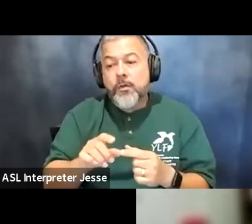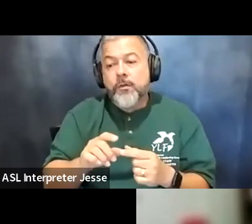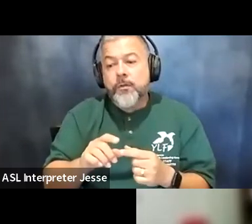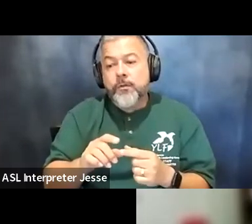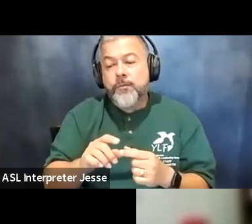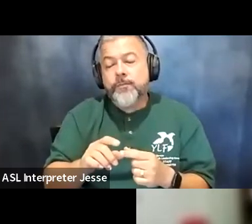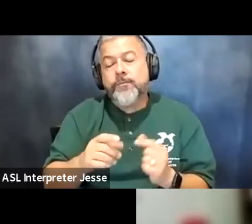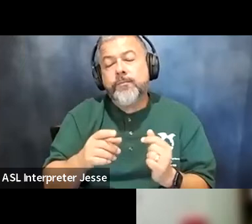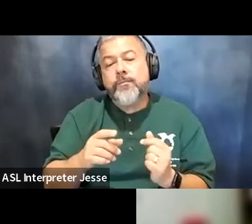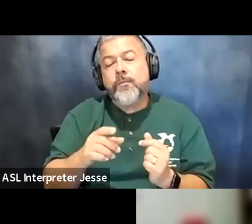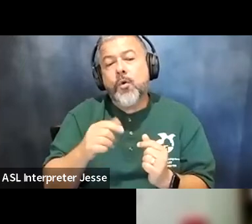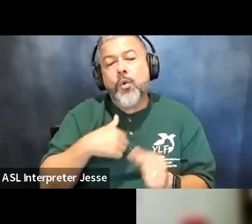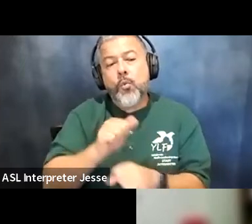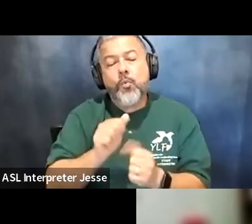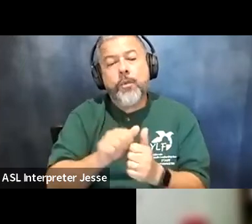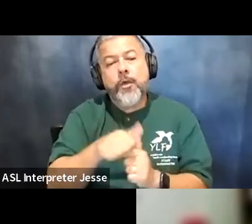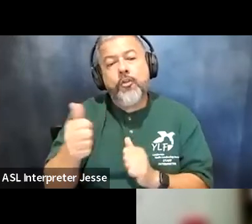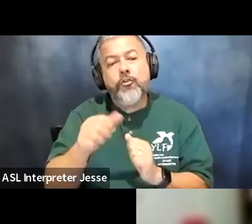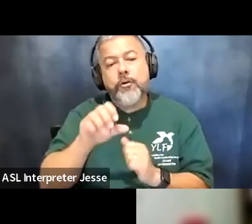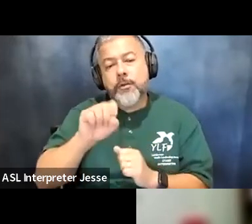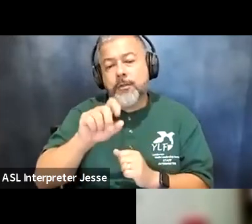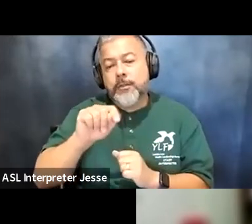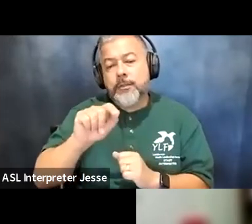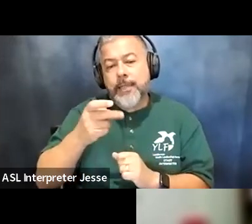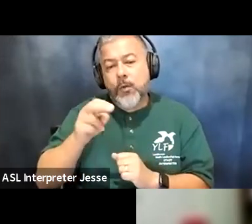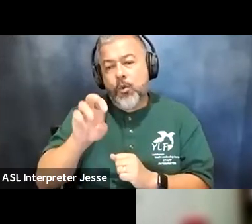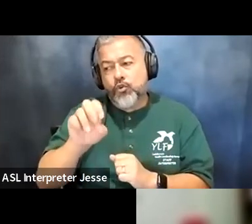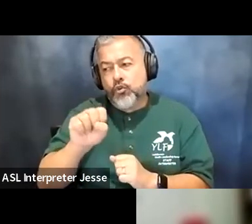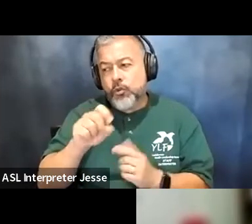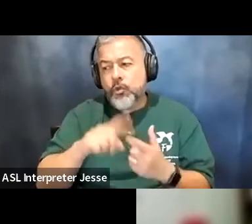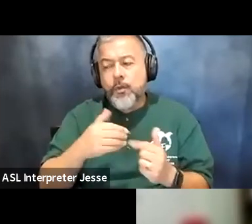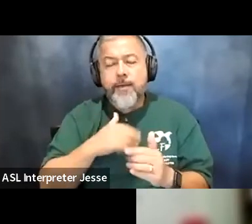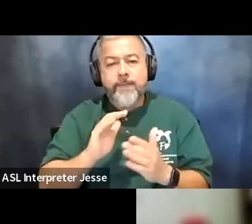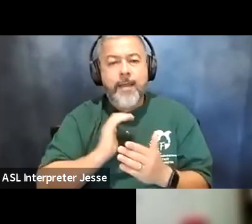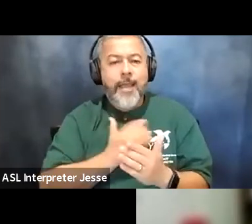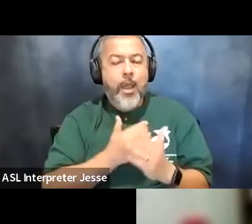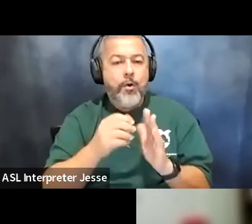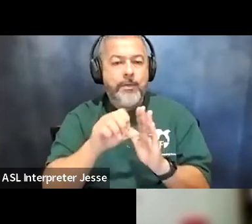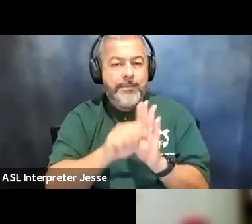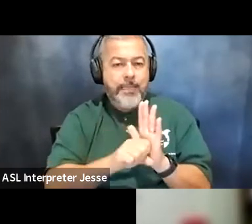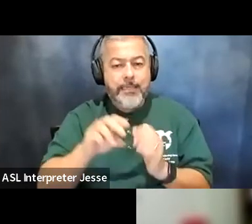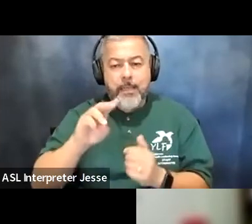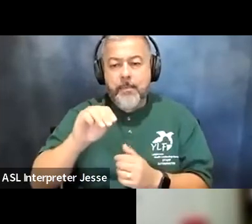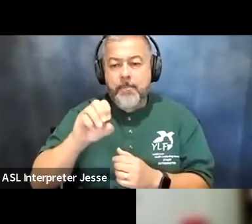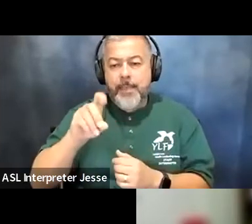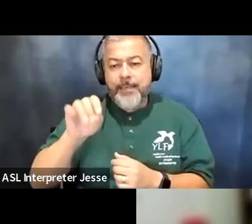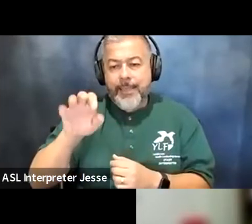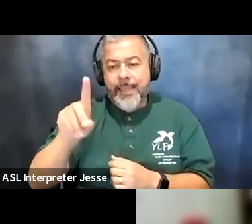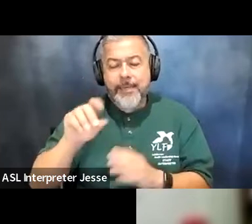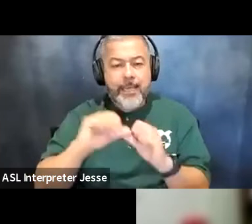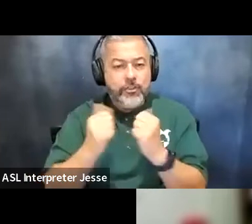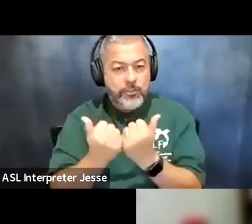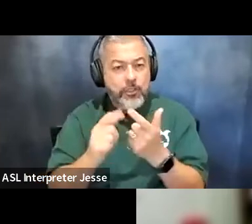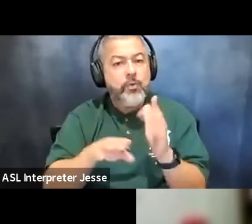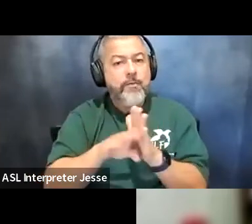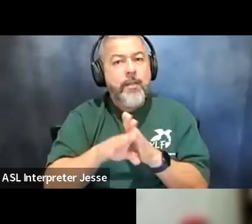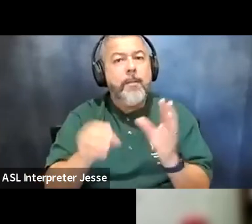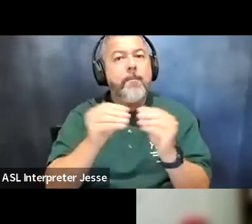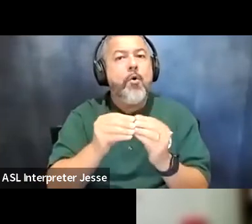worked with other stakeholders to have our state medicaid agency develop more funding streams for